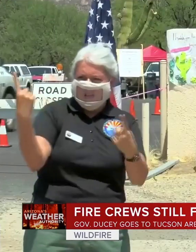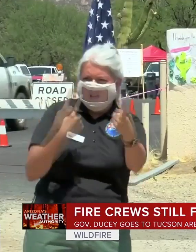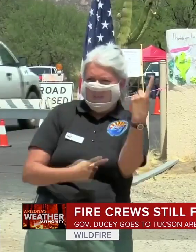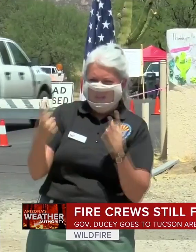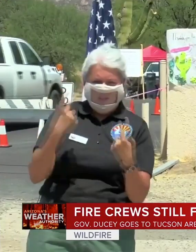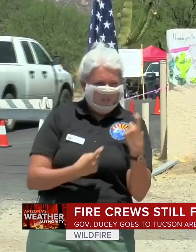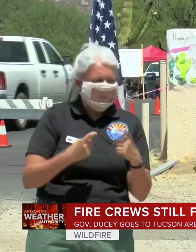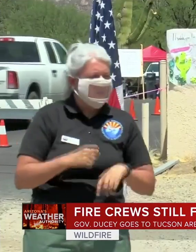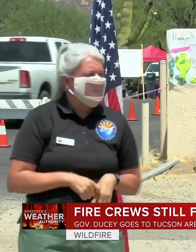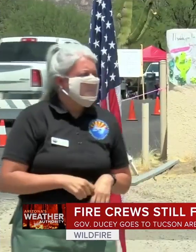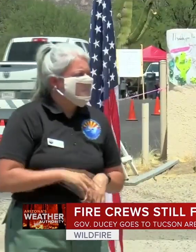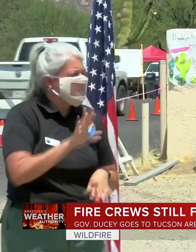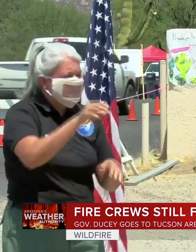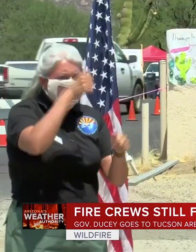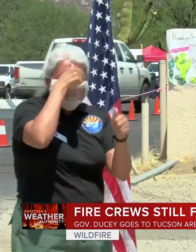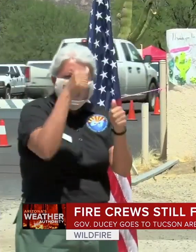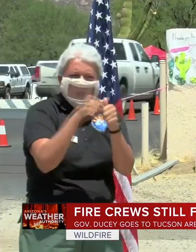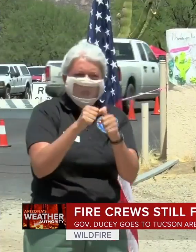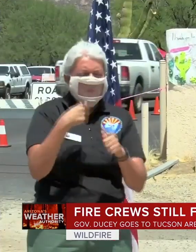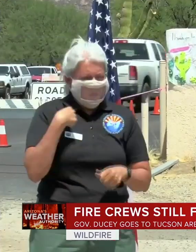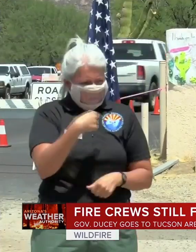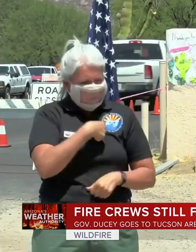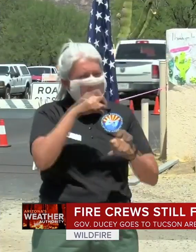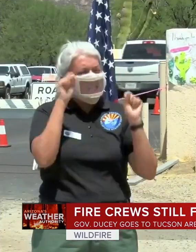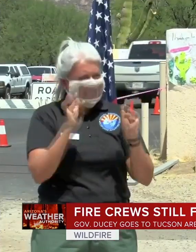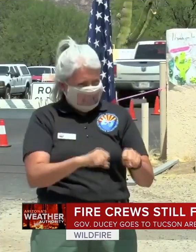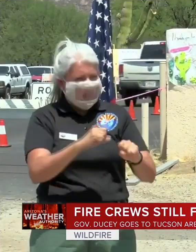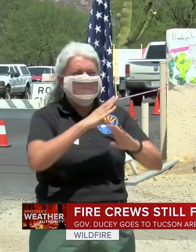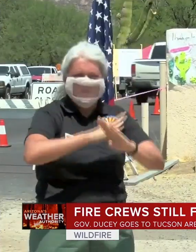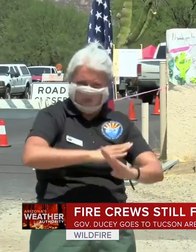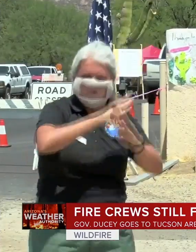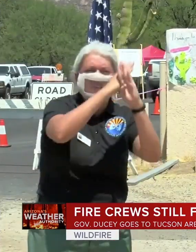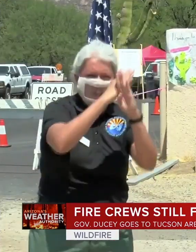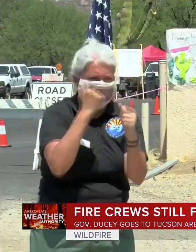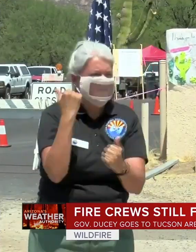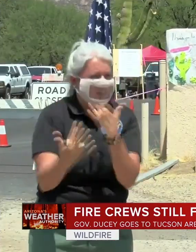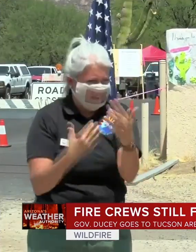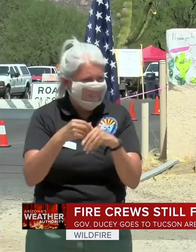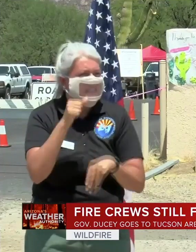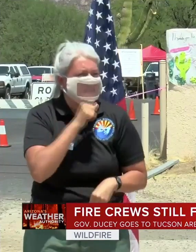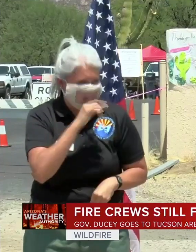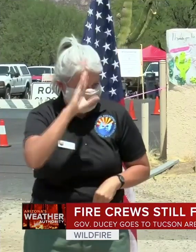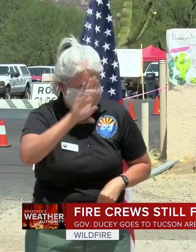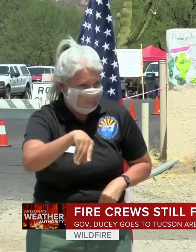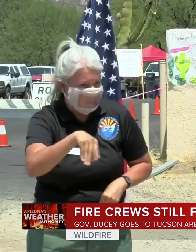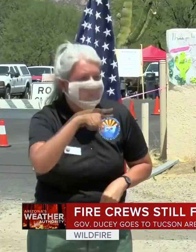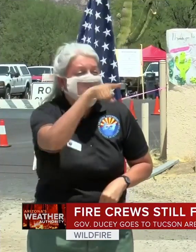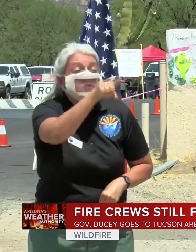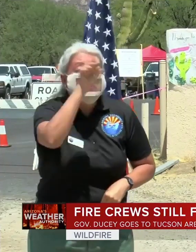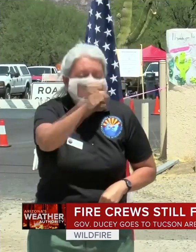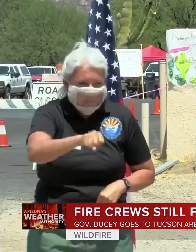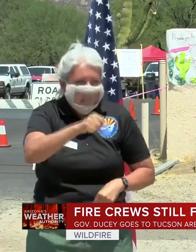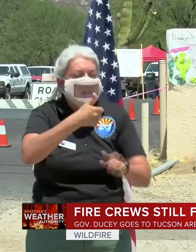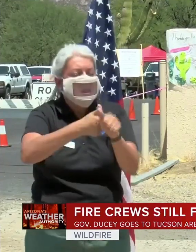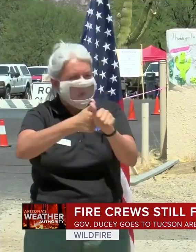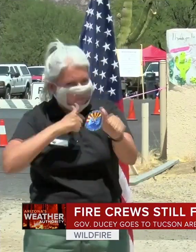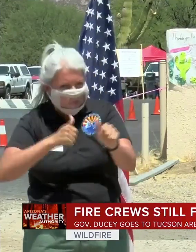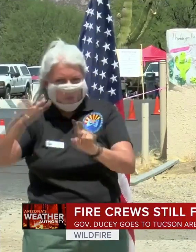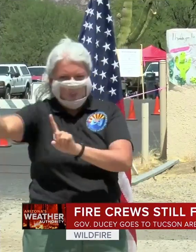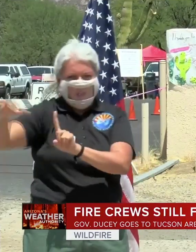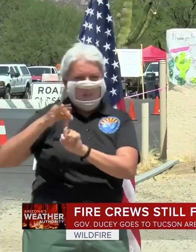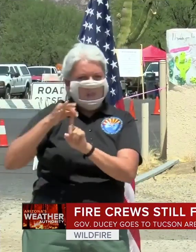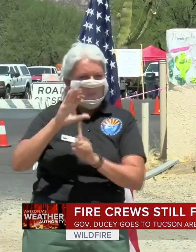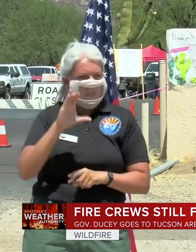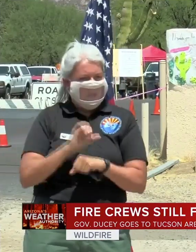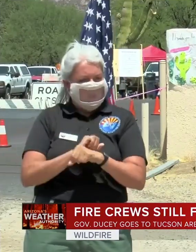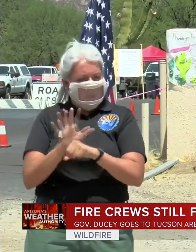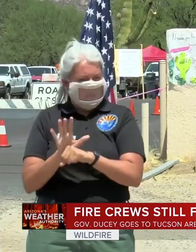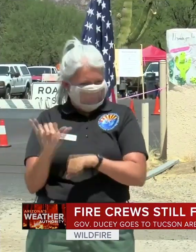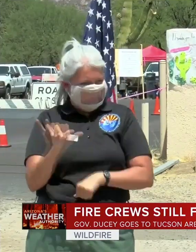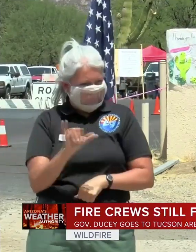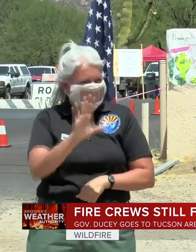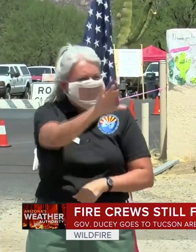NOT ONLY CAN WE AVOID WILDFIRES IN ARIZONA, YOU CAN AVOID THE CONTRACTION OF COVID-19.